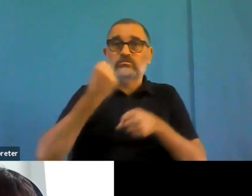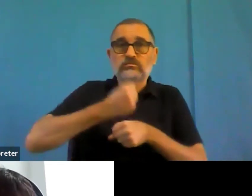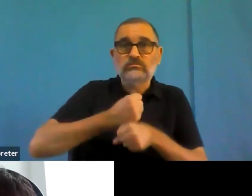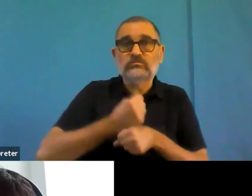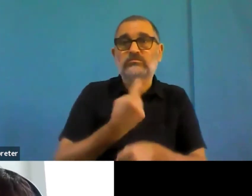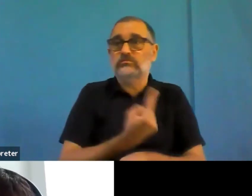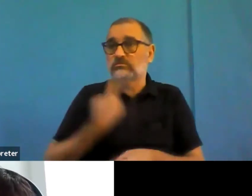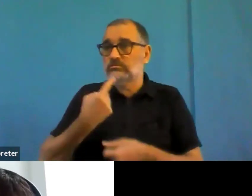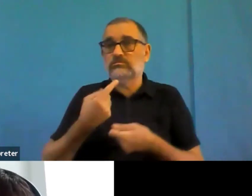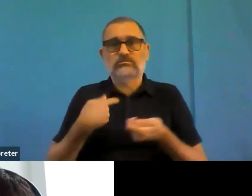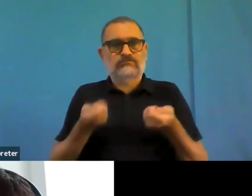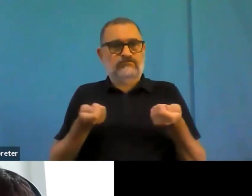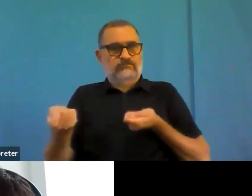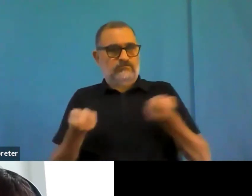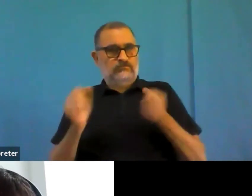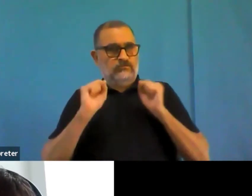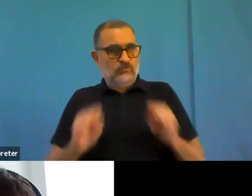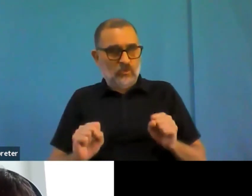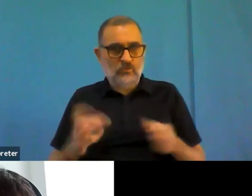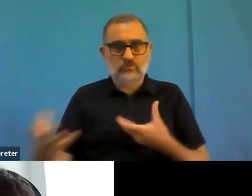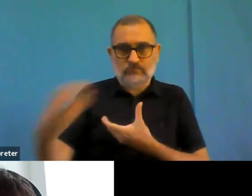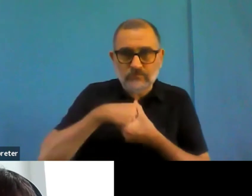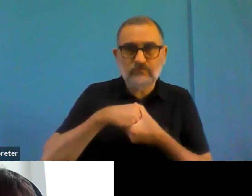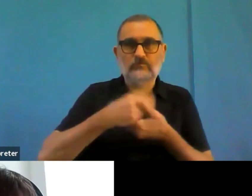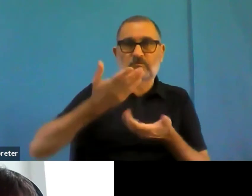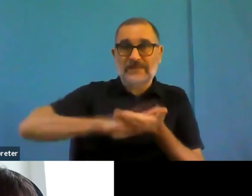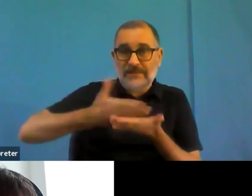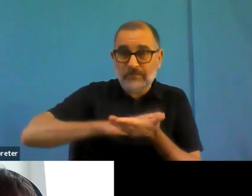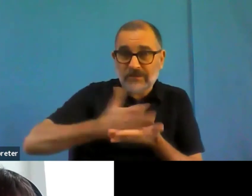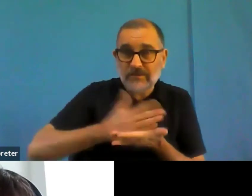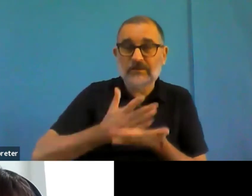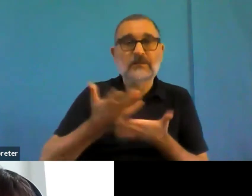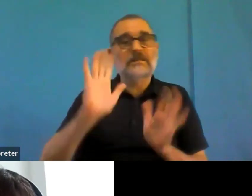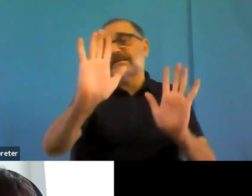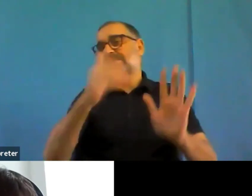I don't have all of your names here. But but very fantastic. Good job, everyone.